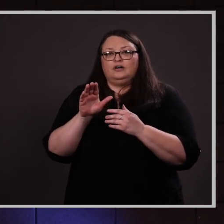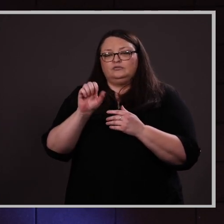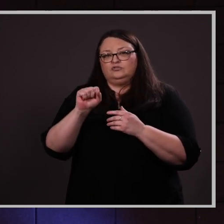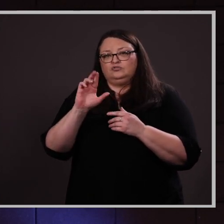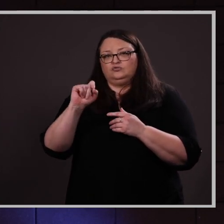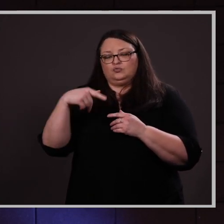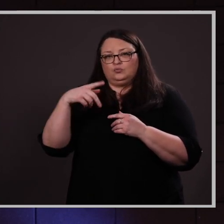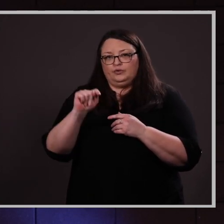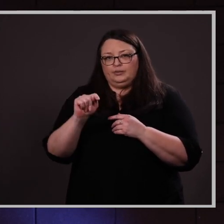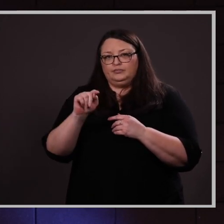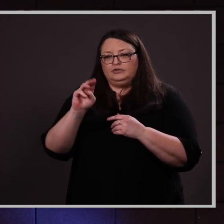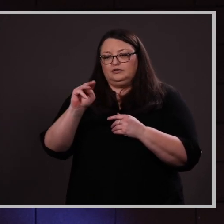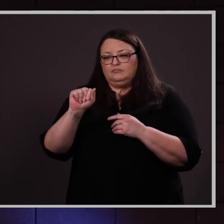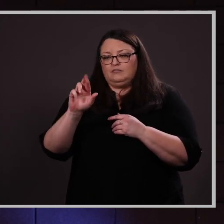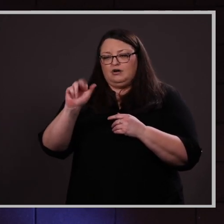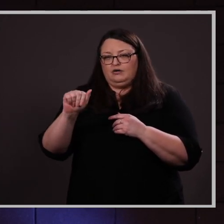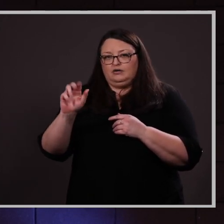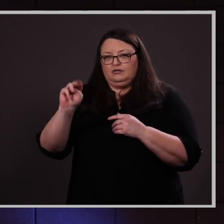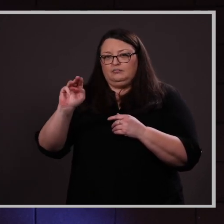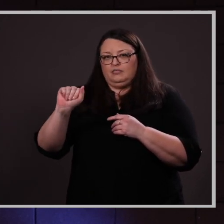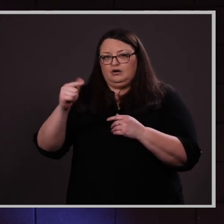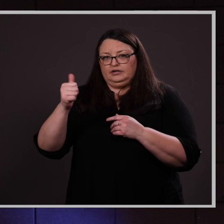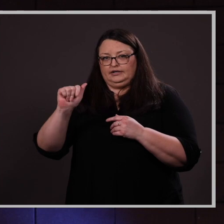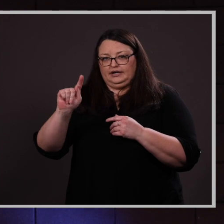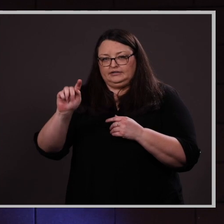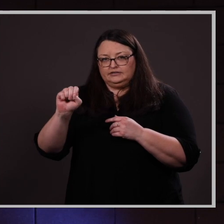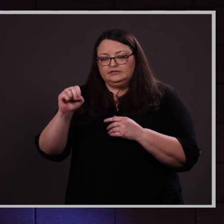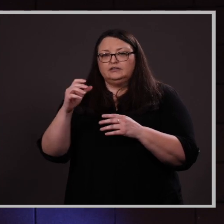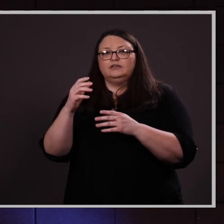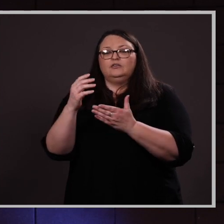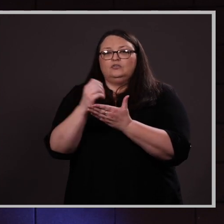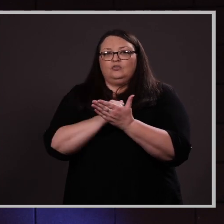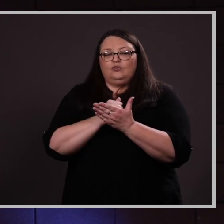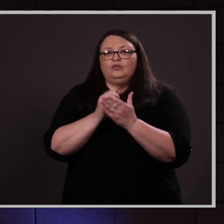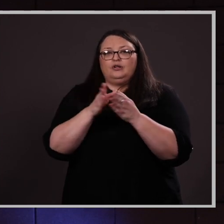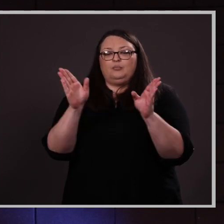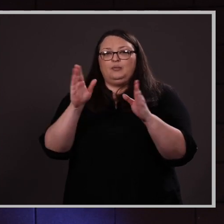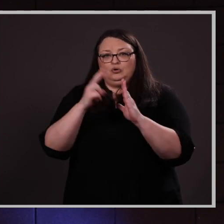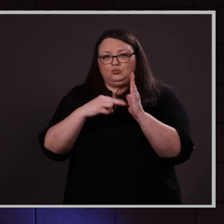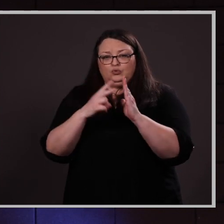received a public reading at the Bookworm Bookstore in December 2019 as part of the